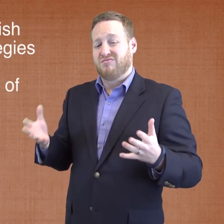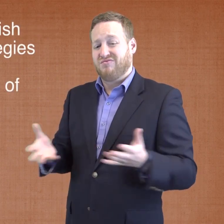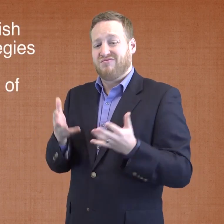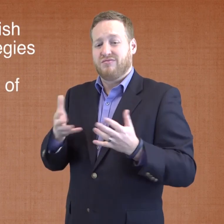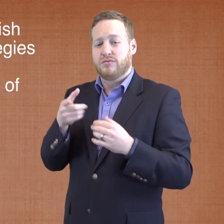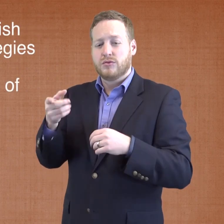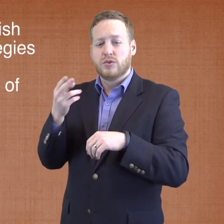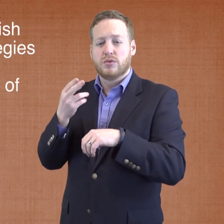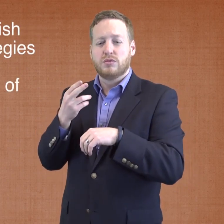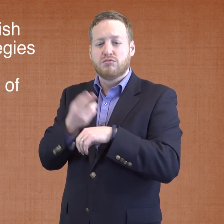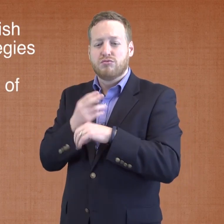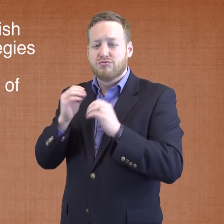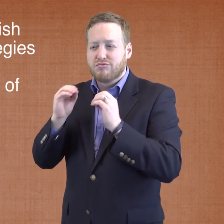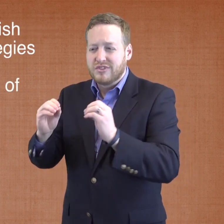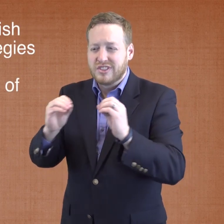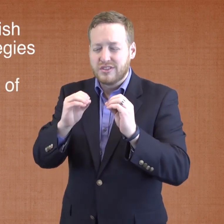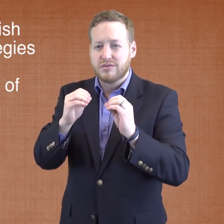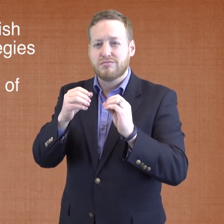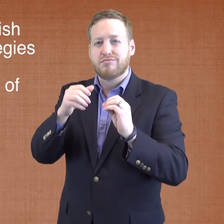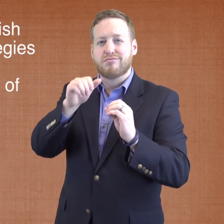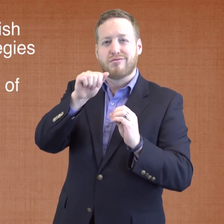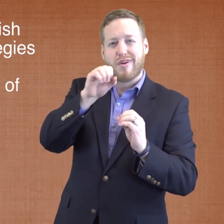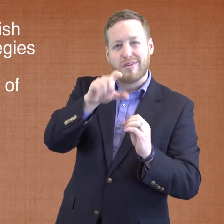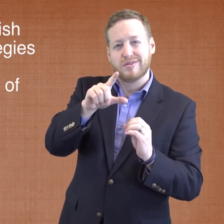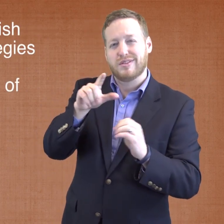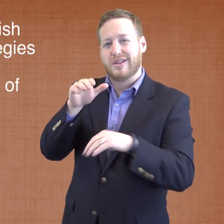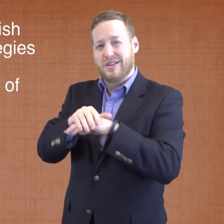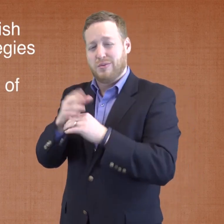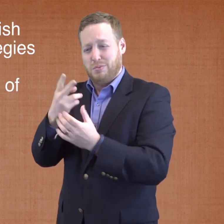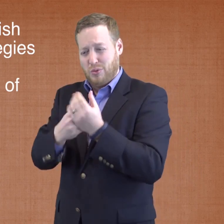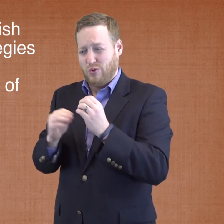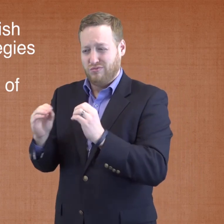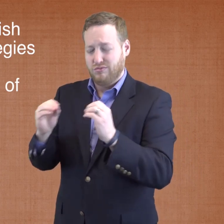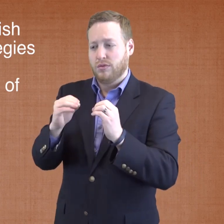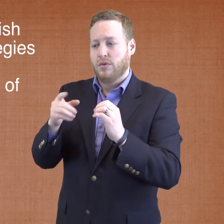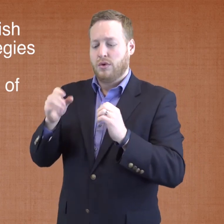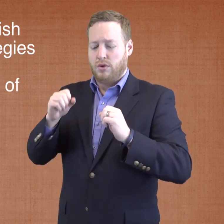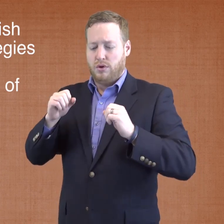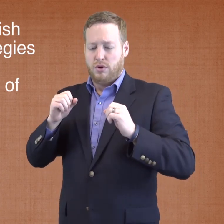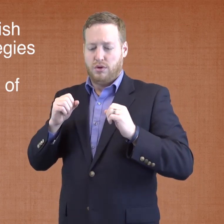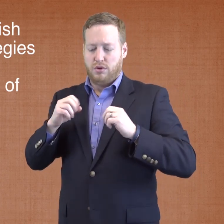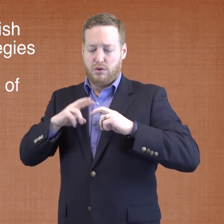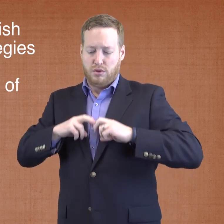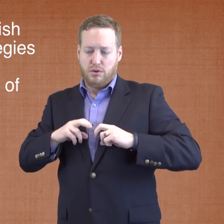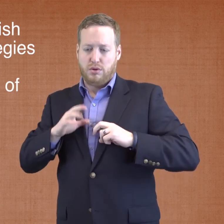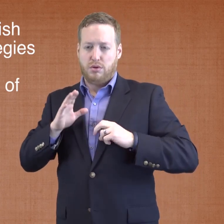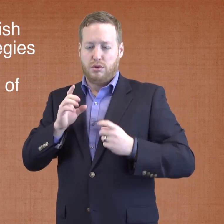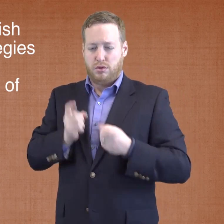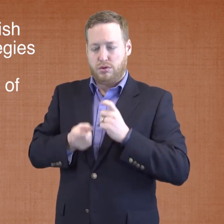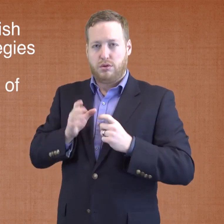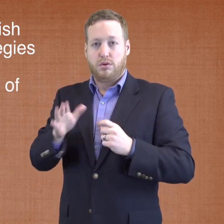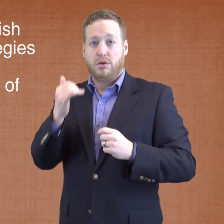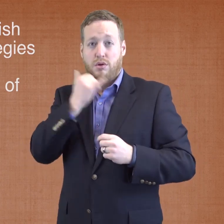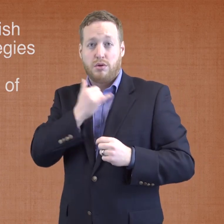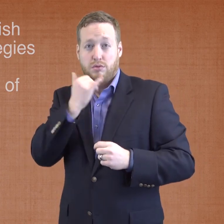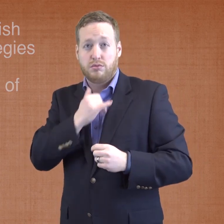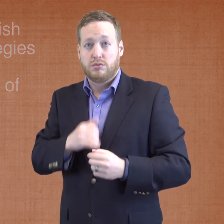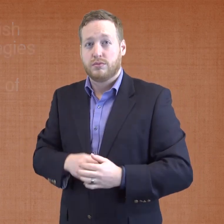In addition, they are encouraged to teach ASL and English strategies for children to self-correct their errors.